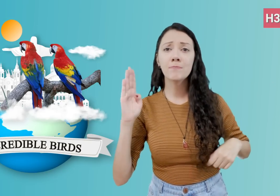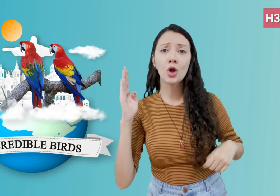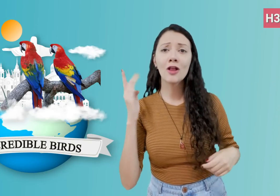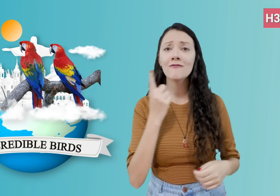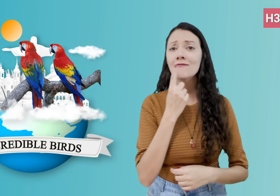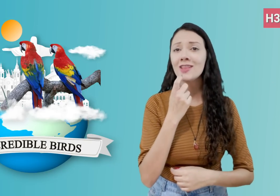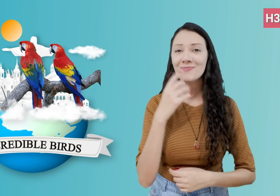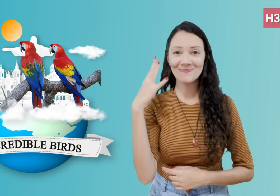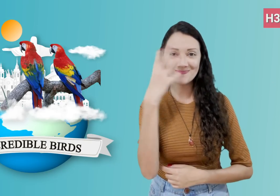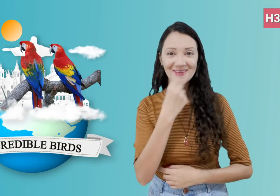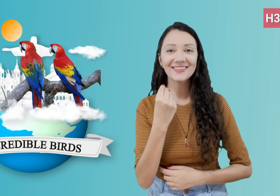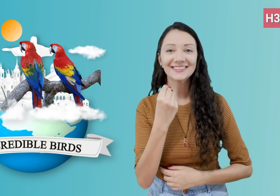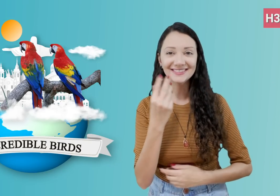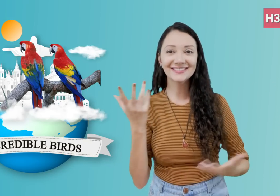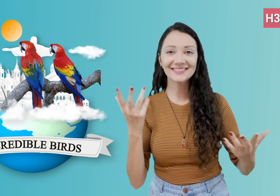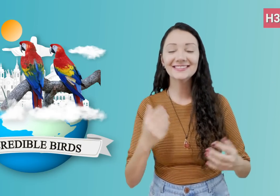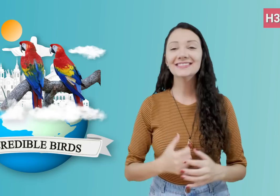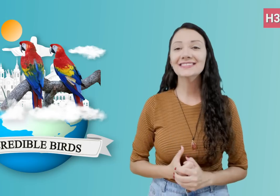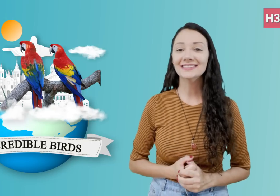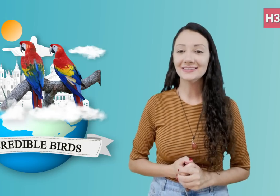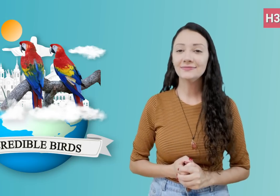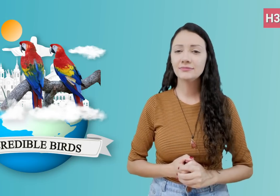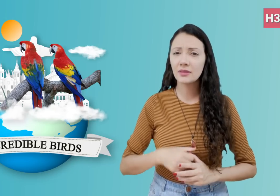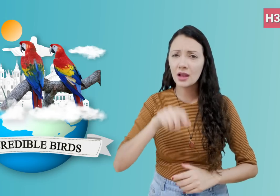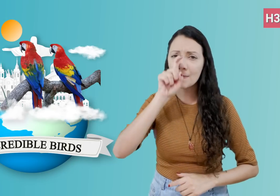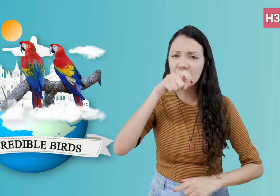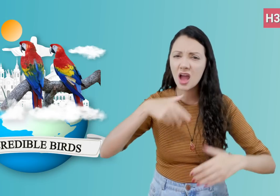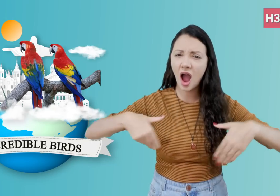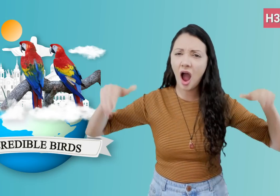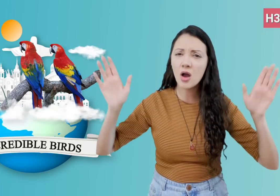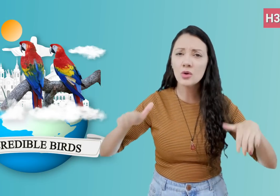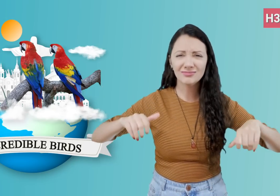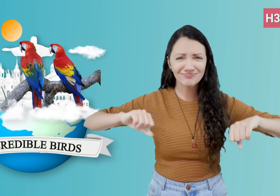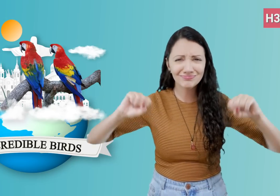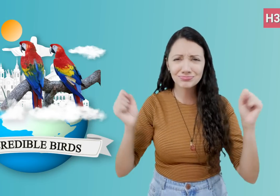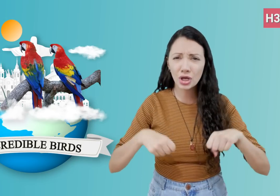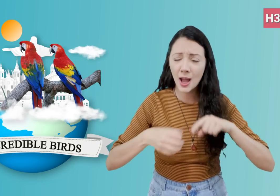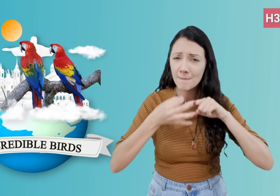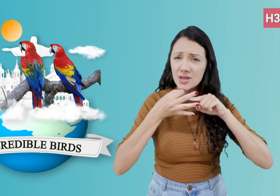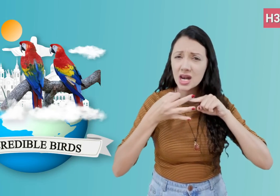of its bright red, yellow and blue feathers.